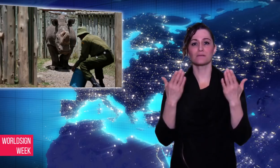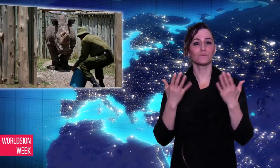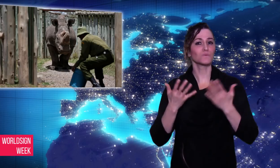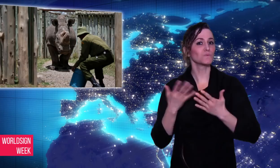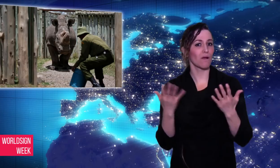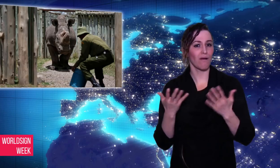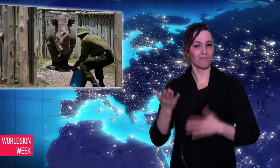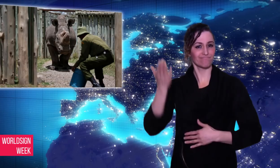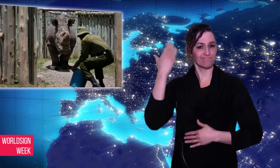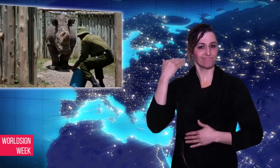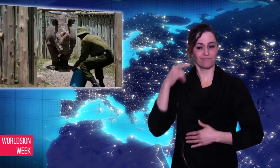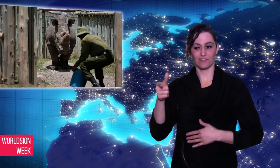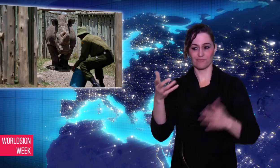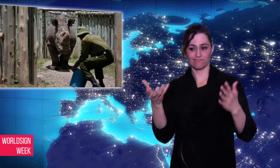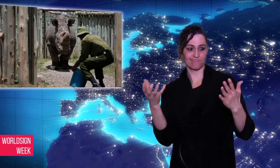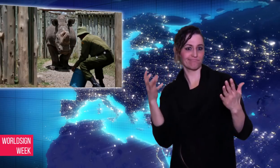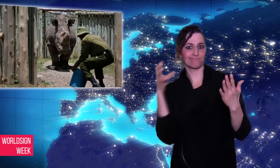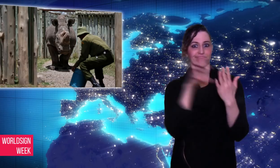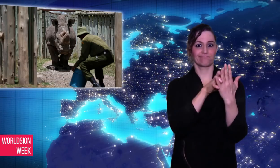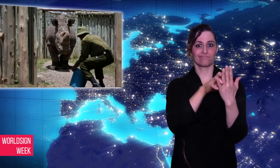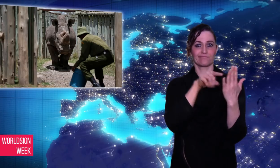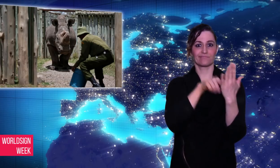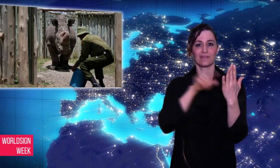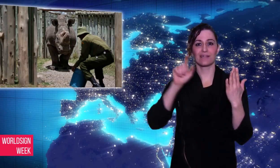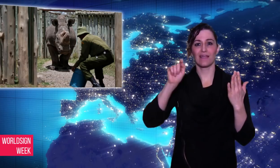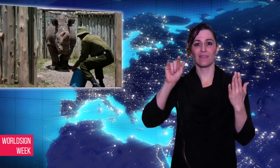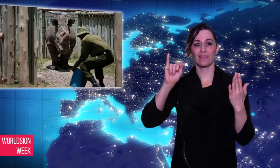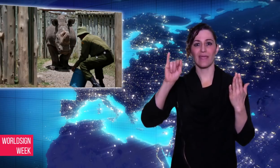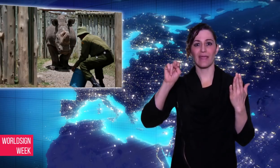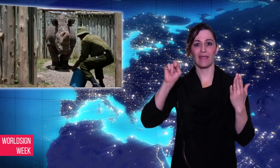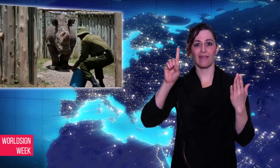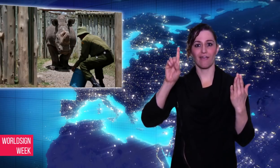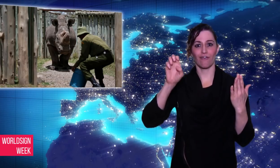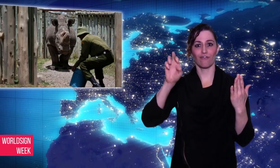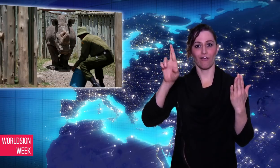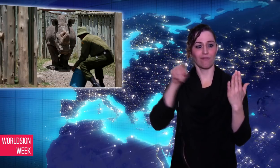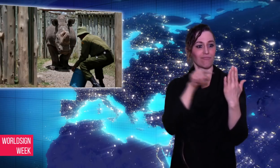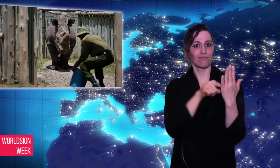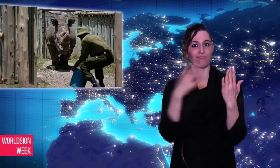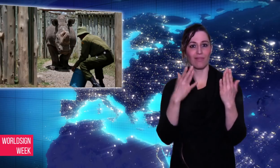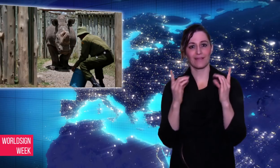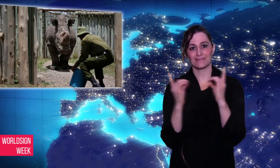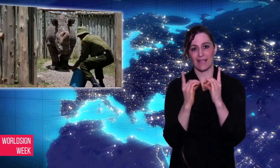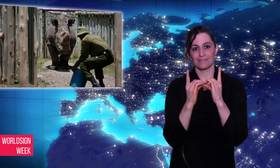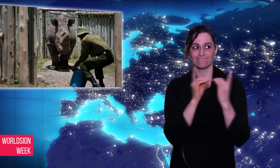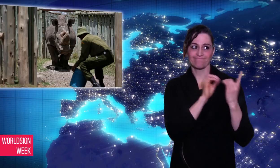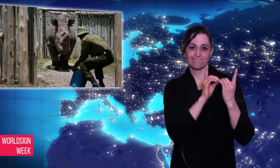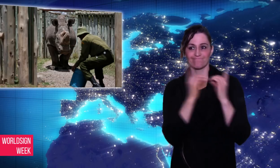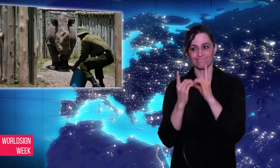eligible bachelor’. It was part of